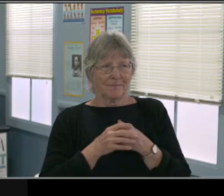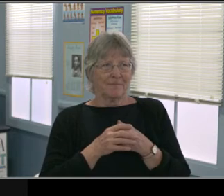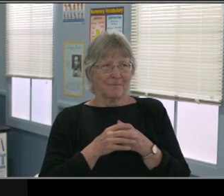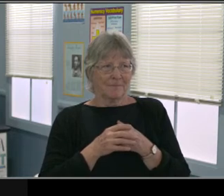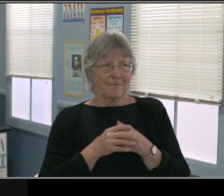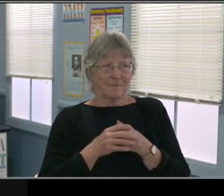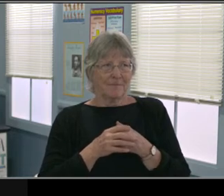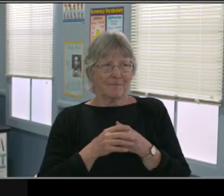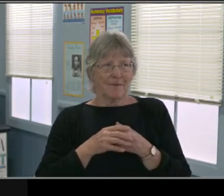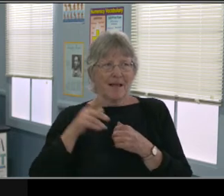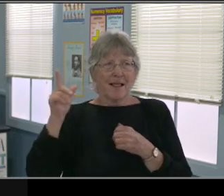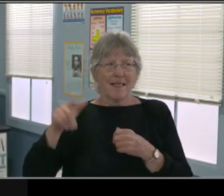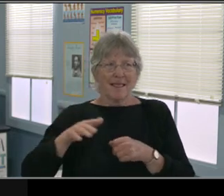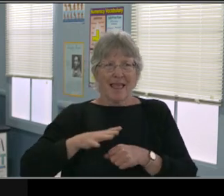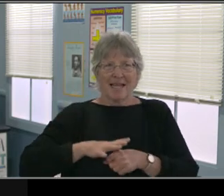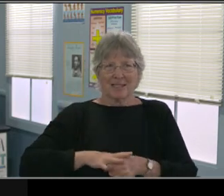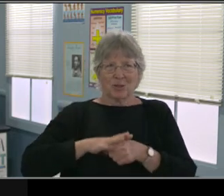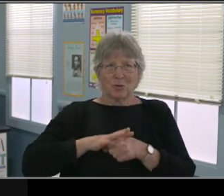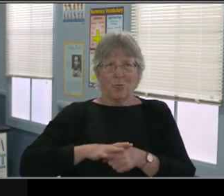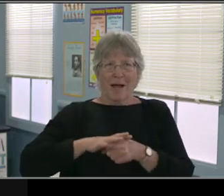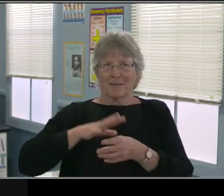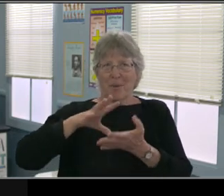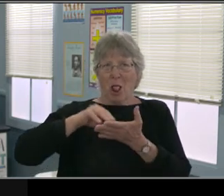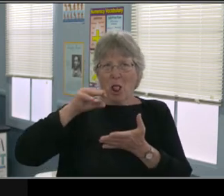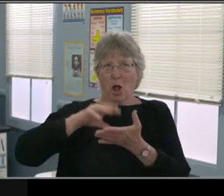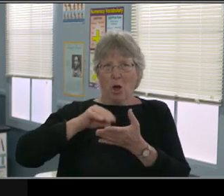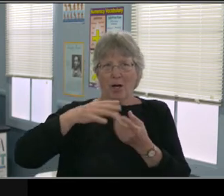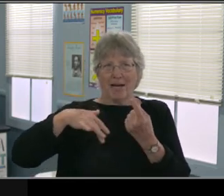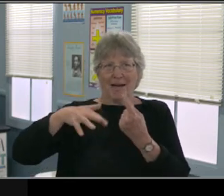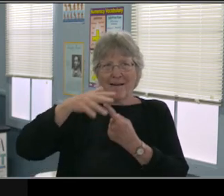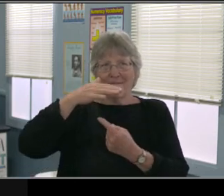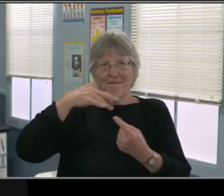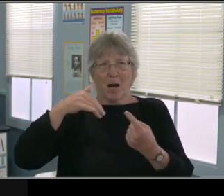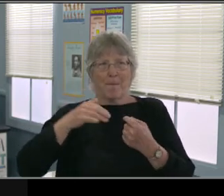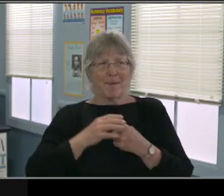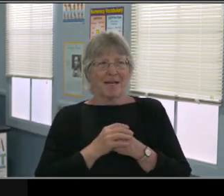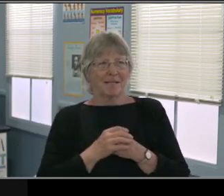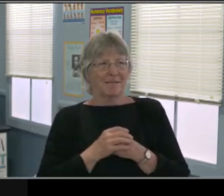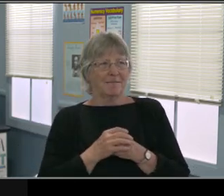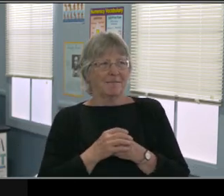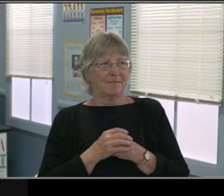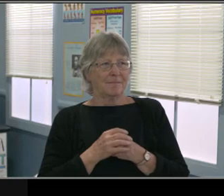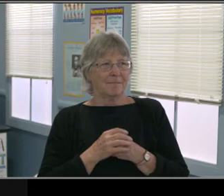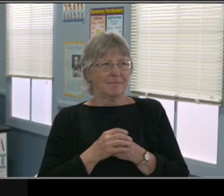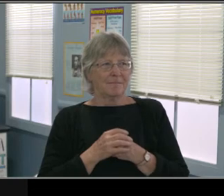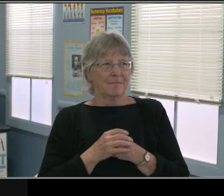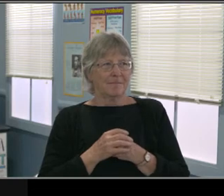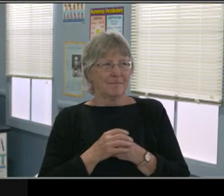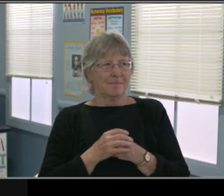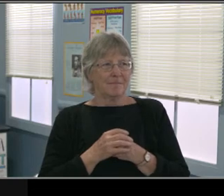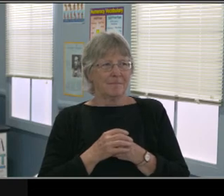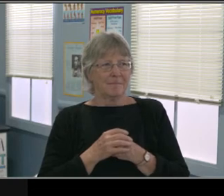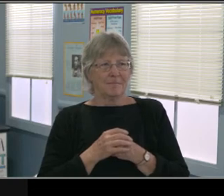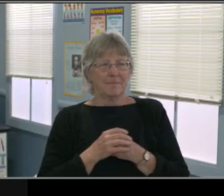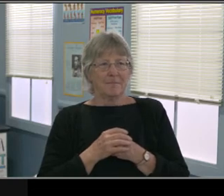They can go to the encyclopedias, they can go to a different website, they can do this, they can do that. They can go to a magazine.